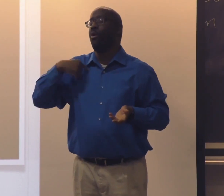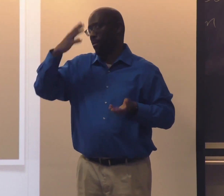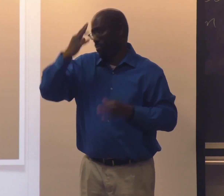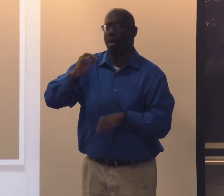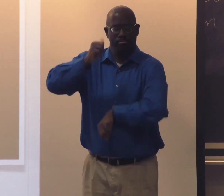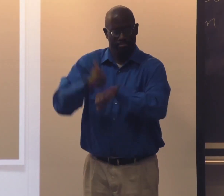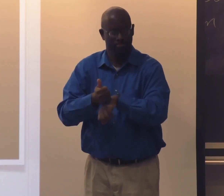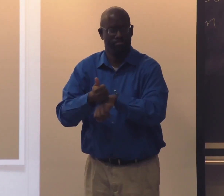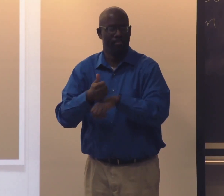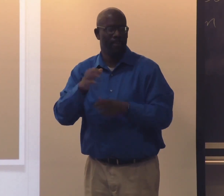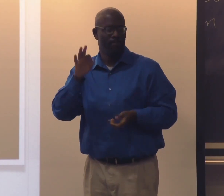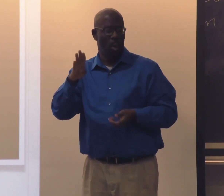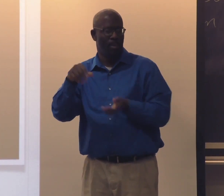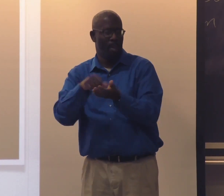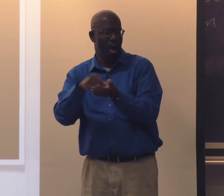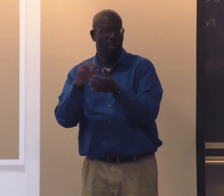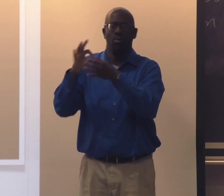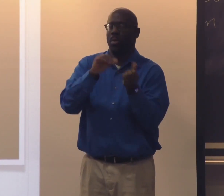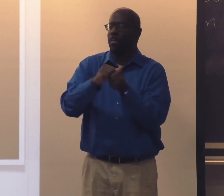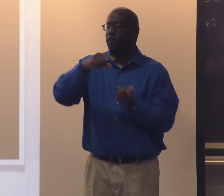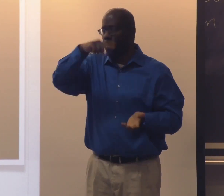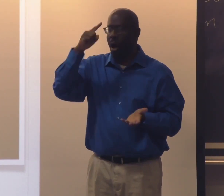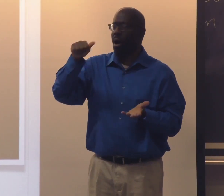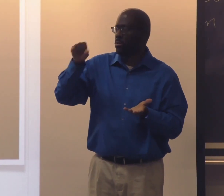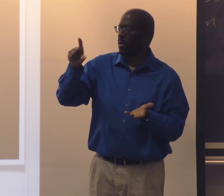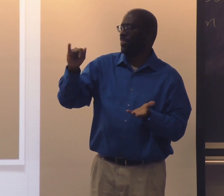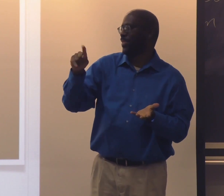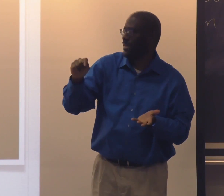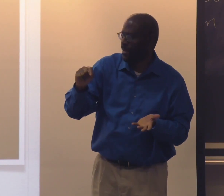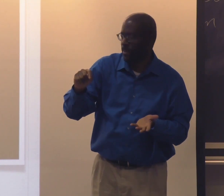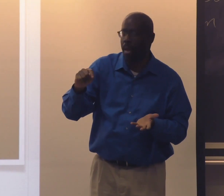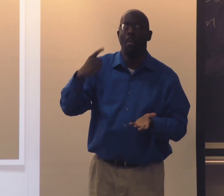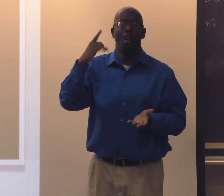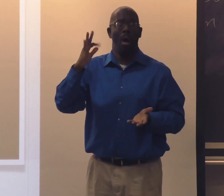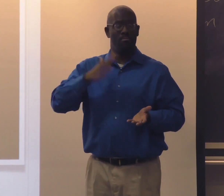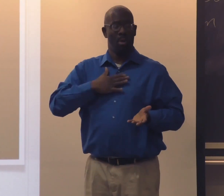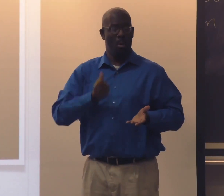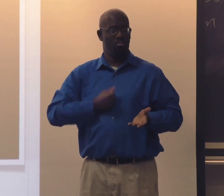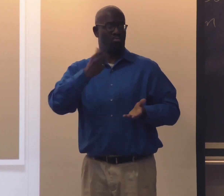of Black ASL lit. And I've a Facebook page all about that.